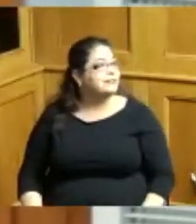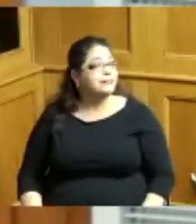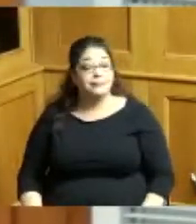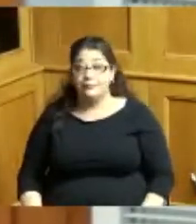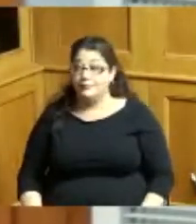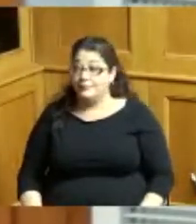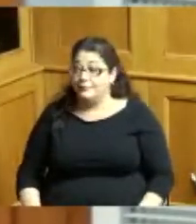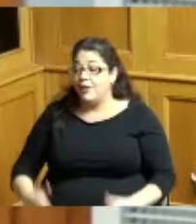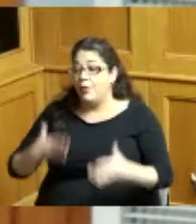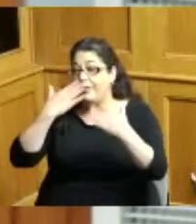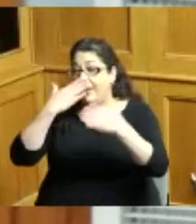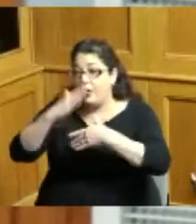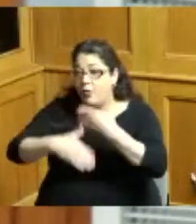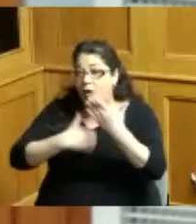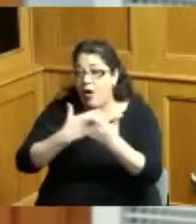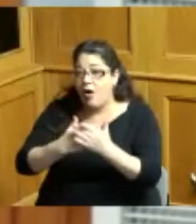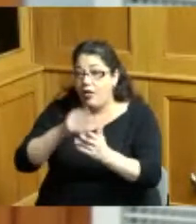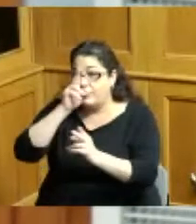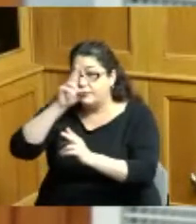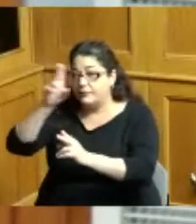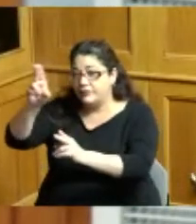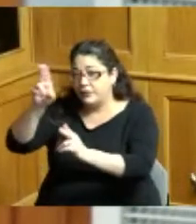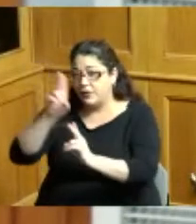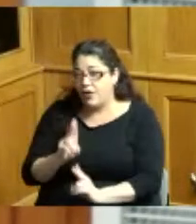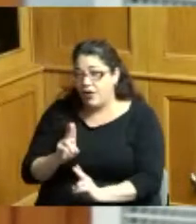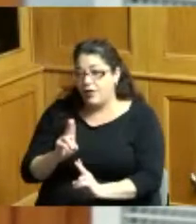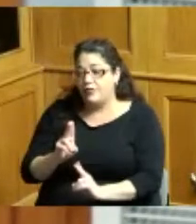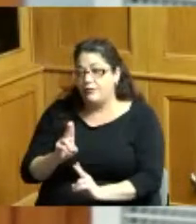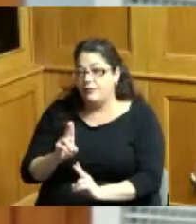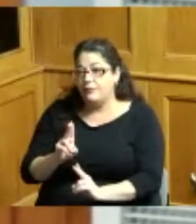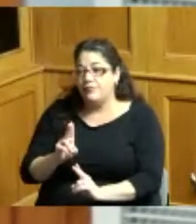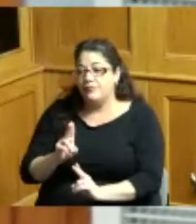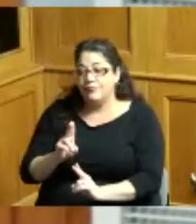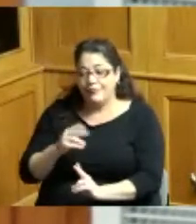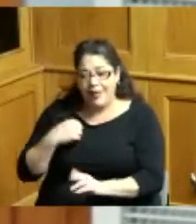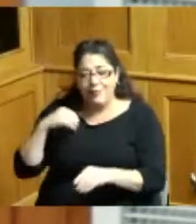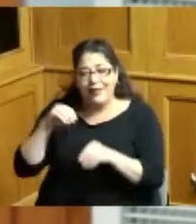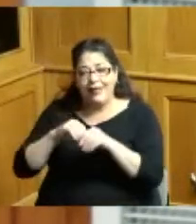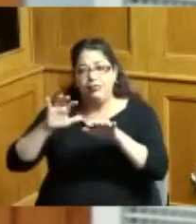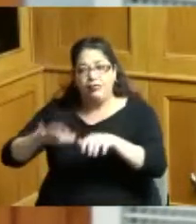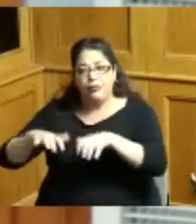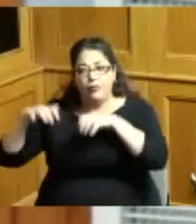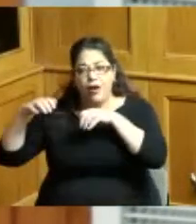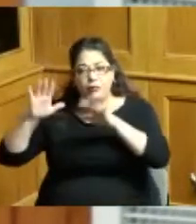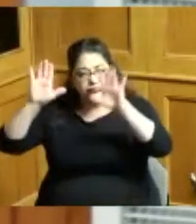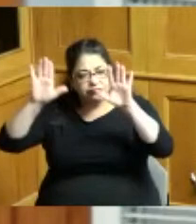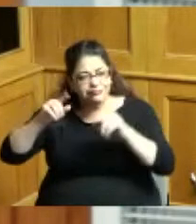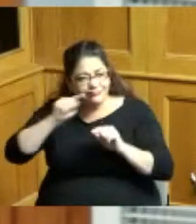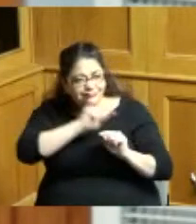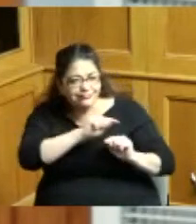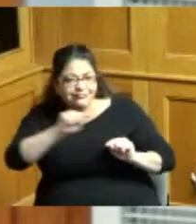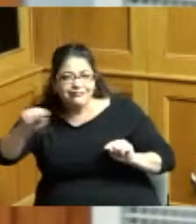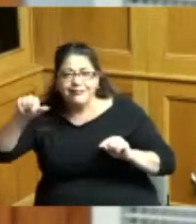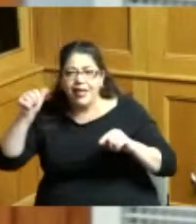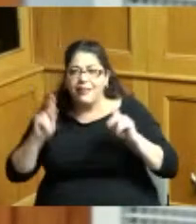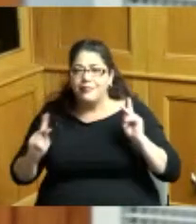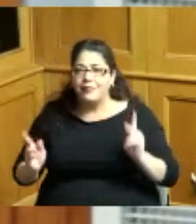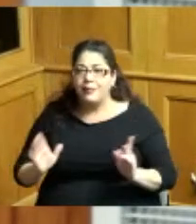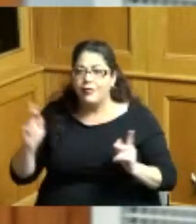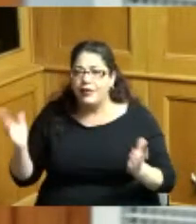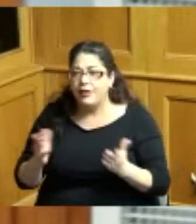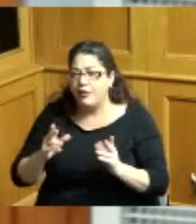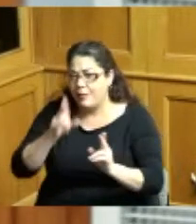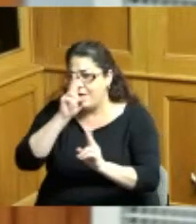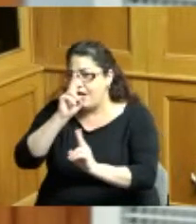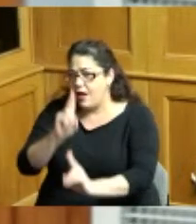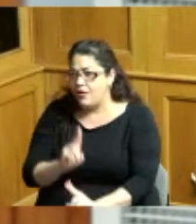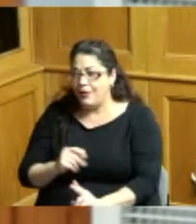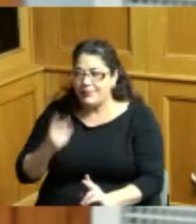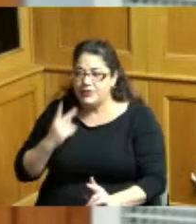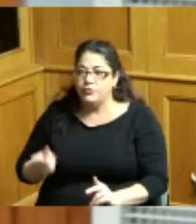having honored me being placed among these great fantastic people it's truly an honor now I once